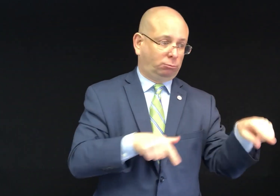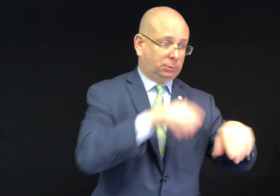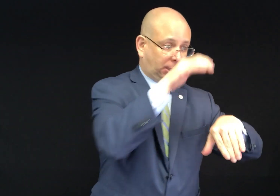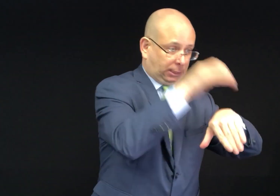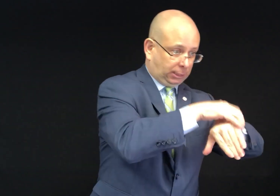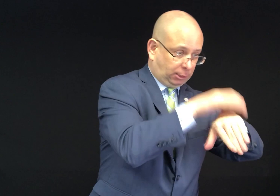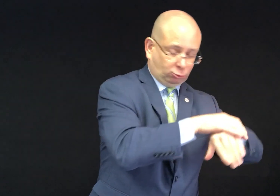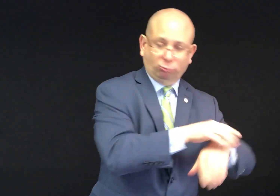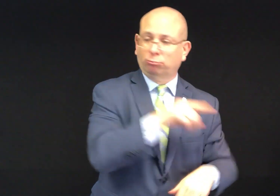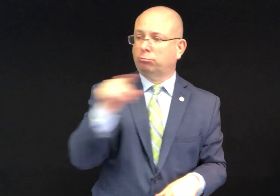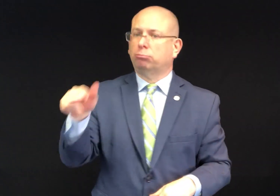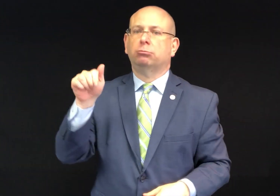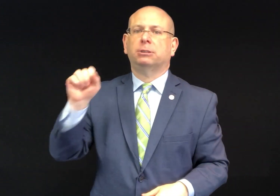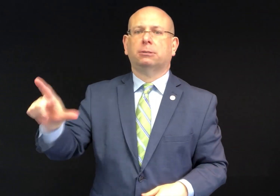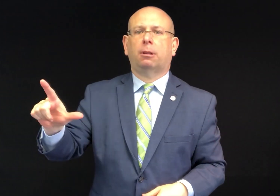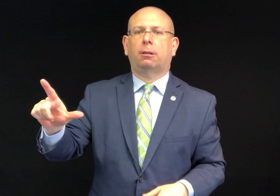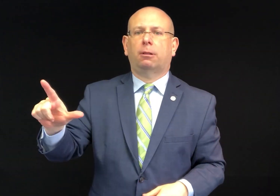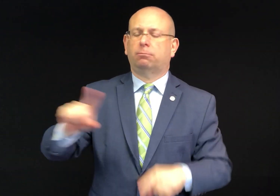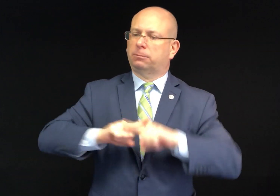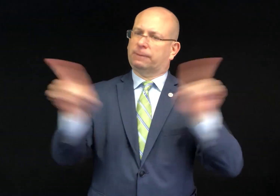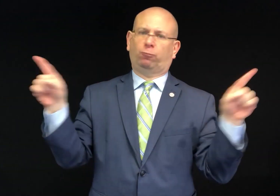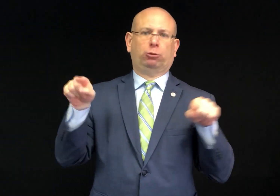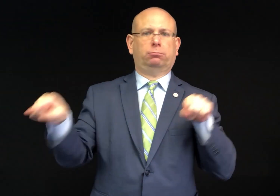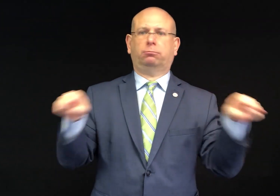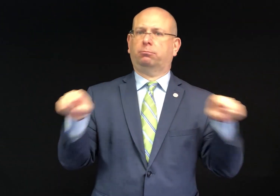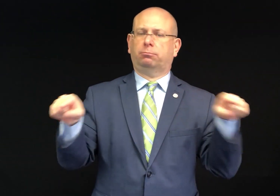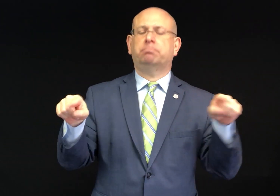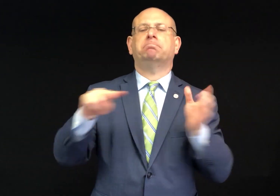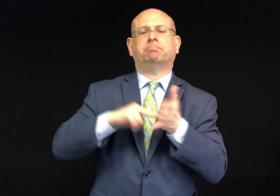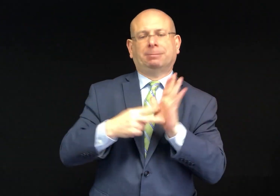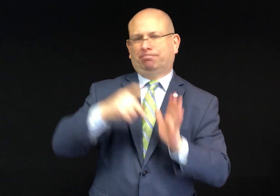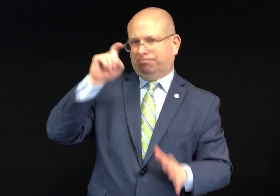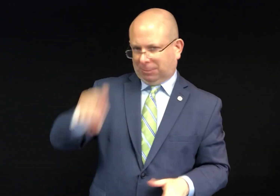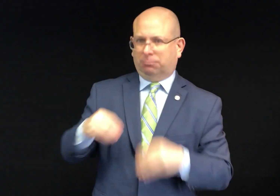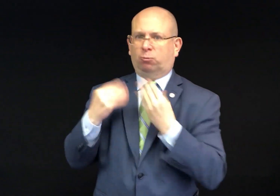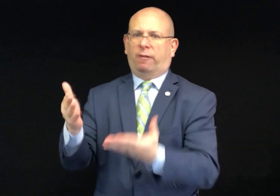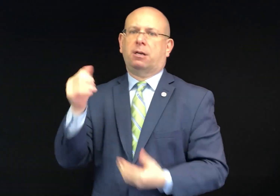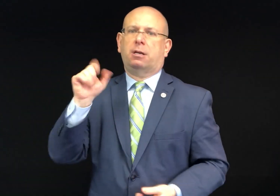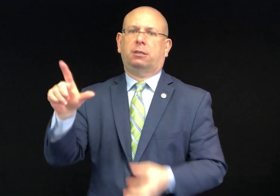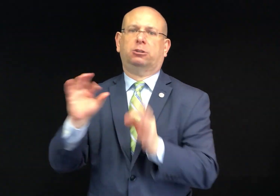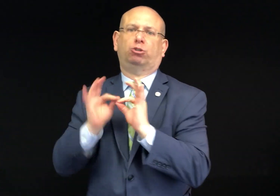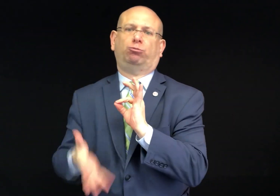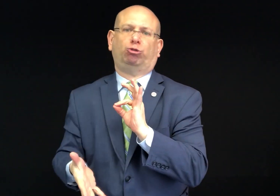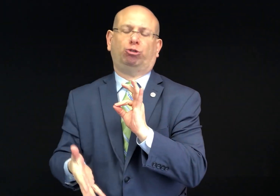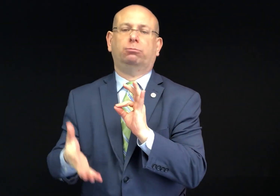Captioning uses English while ASL is provided through interpreters. This means the White House must provide ASL interpreters.